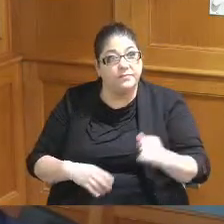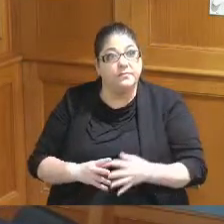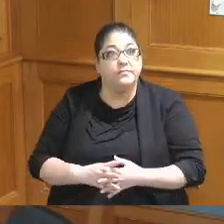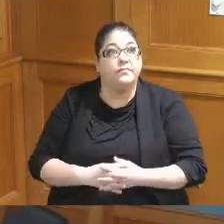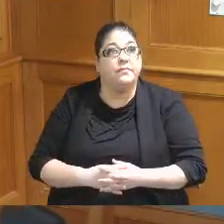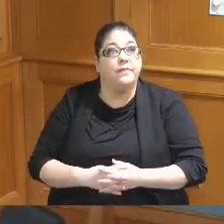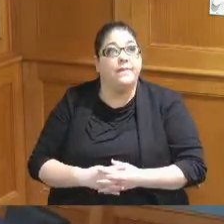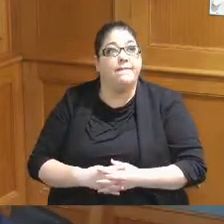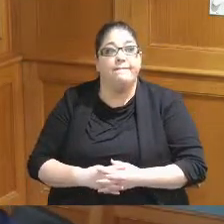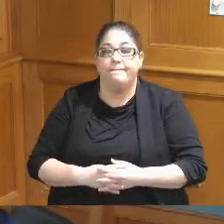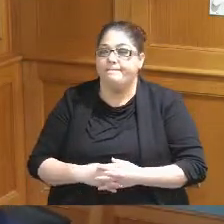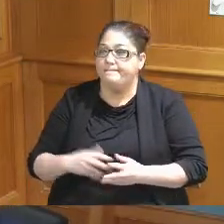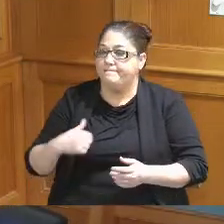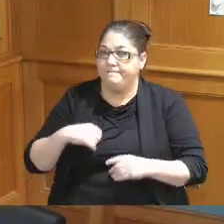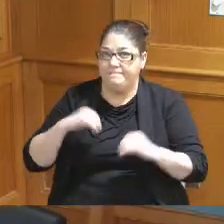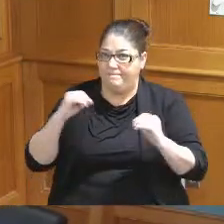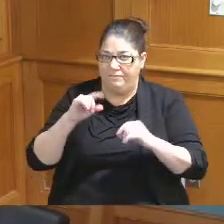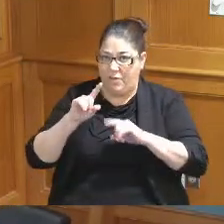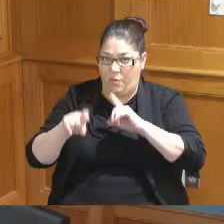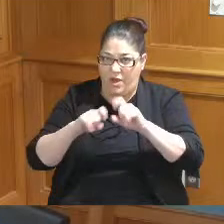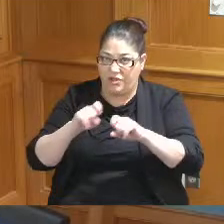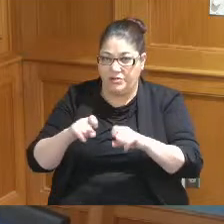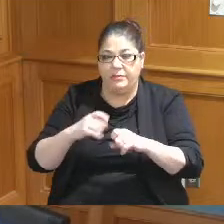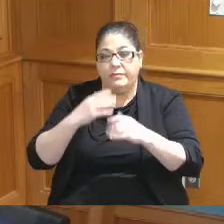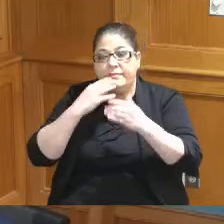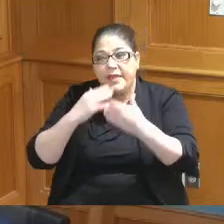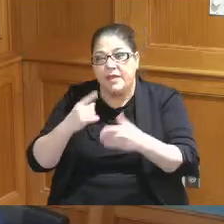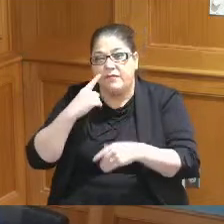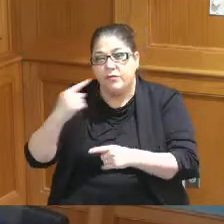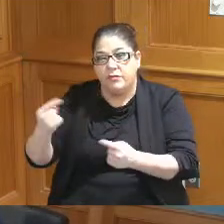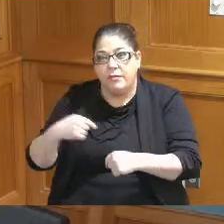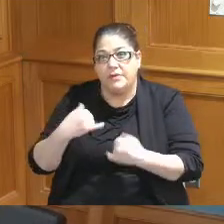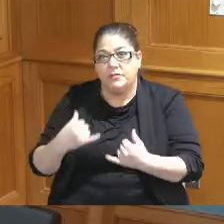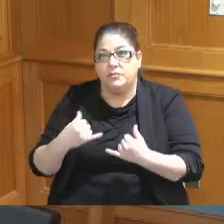well I don't really have any questions I'd thank you for being here thank you Jeff for the